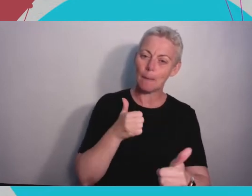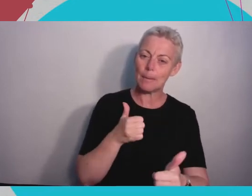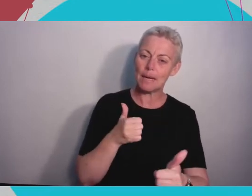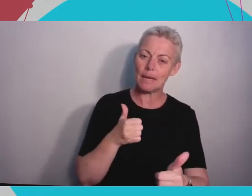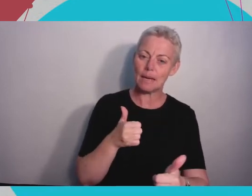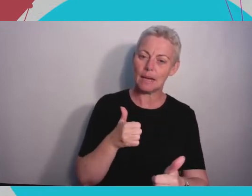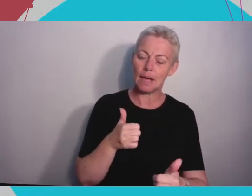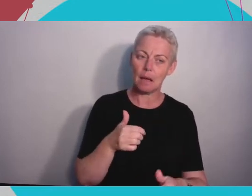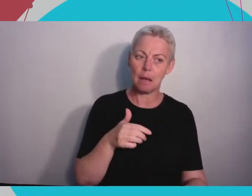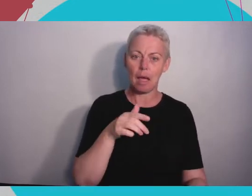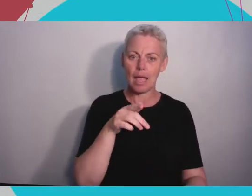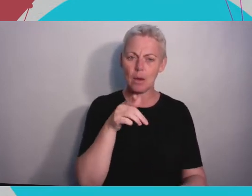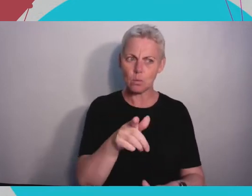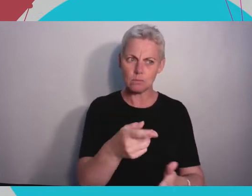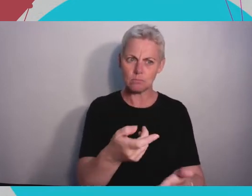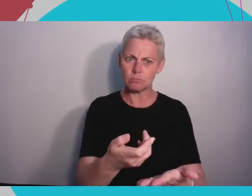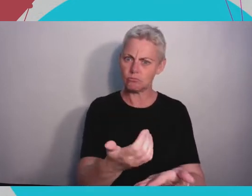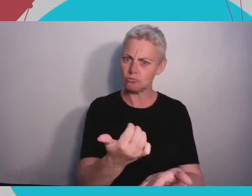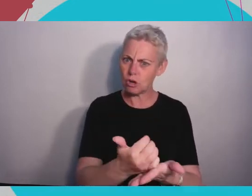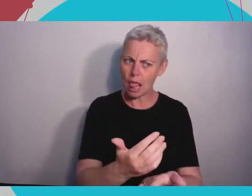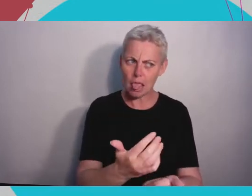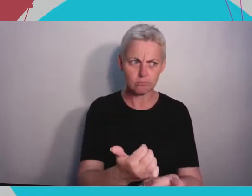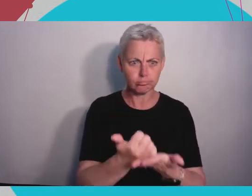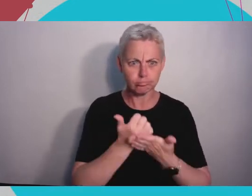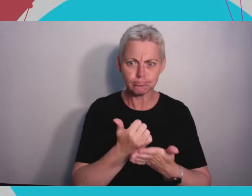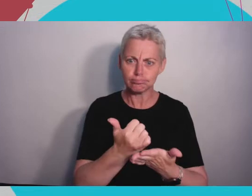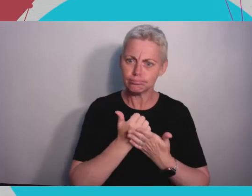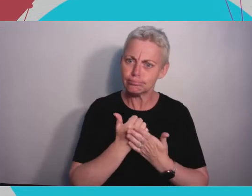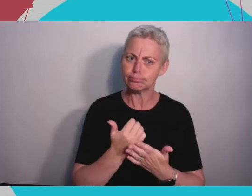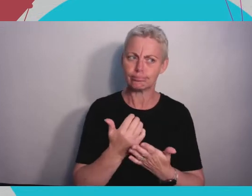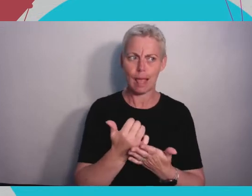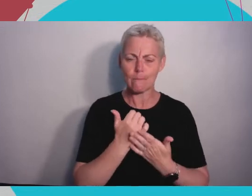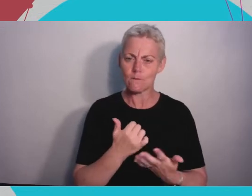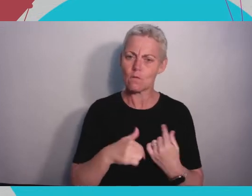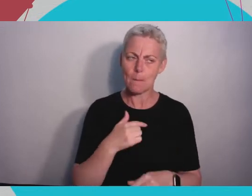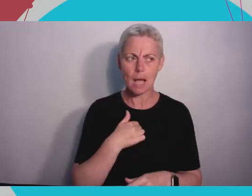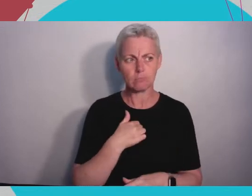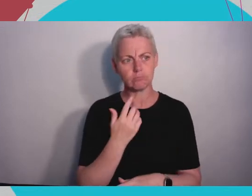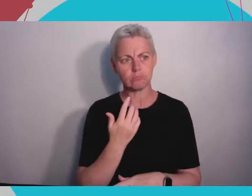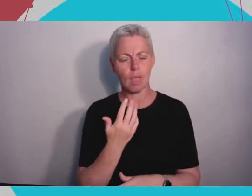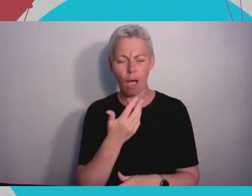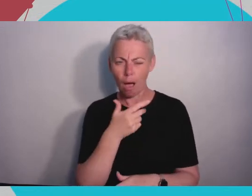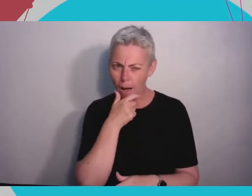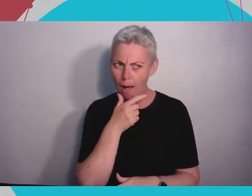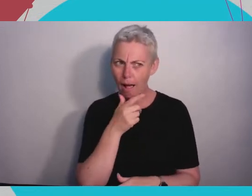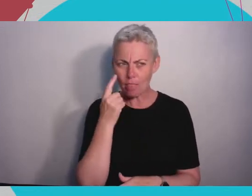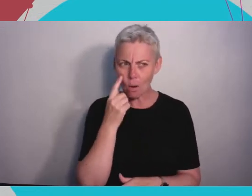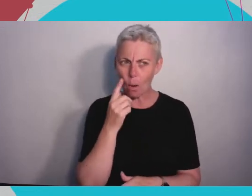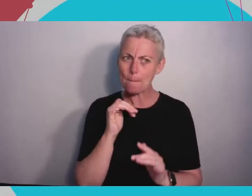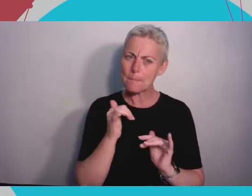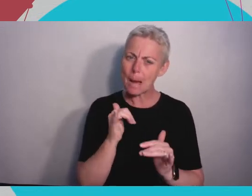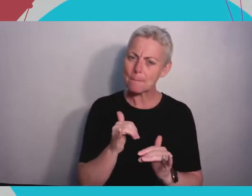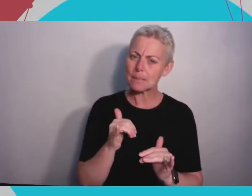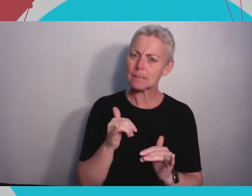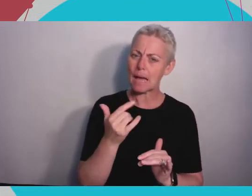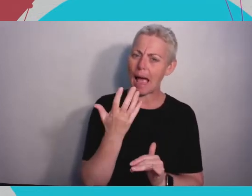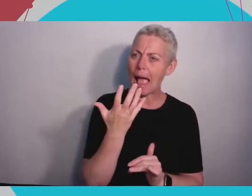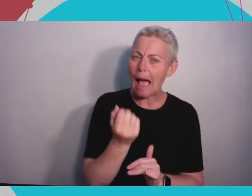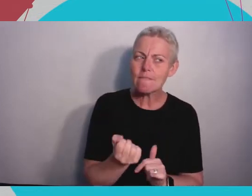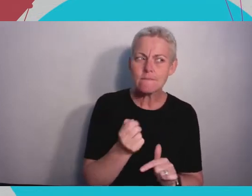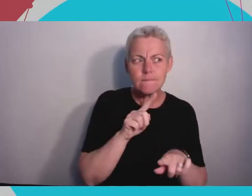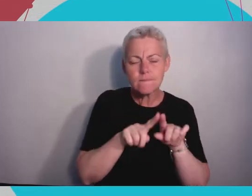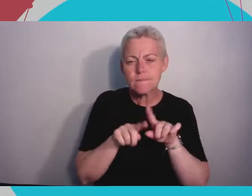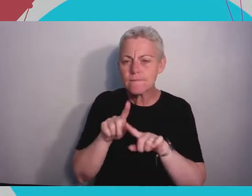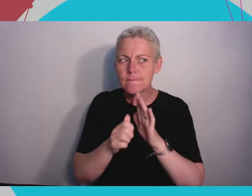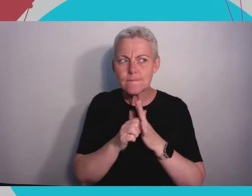And then then afterwards I think it's just there is never a big single win or big singular